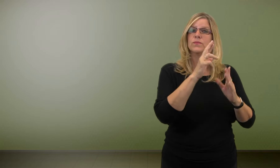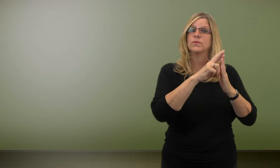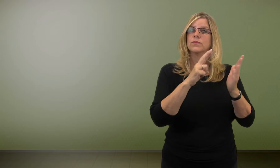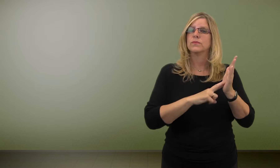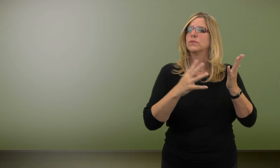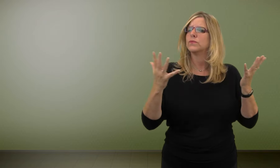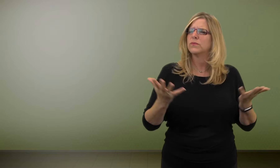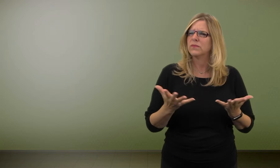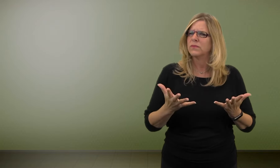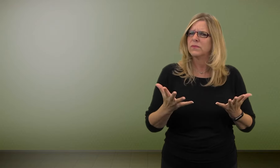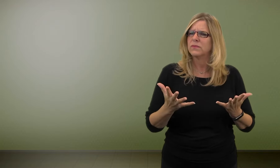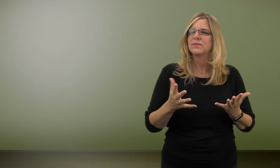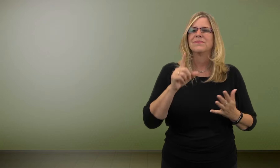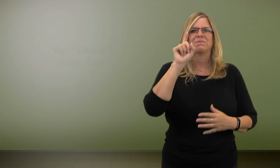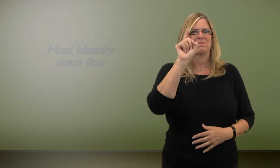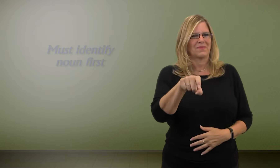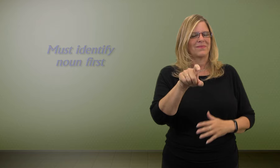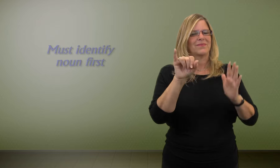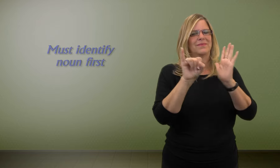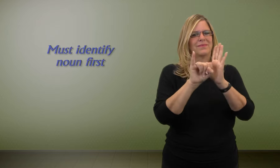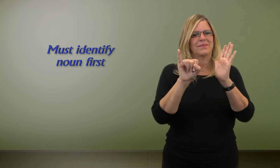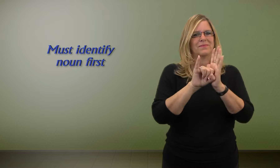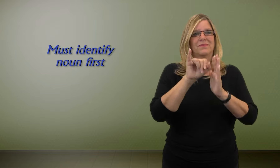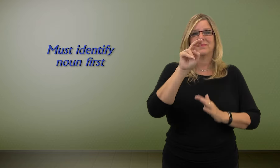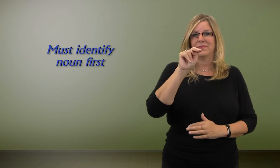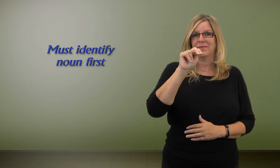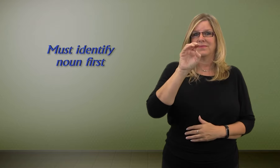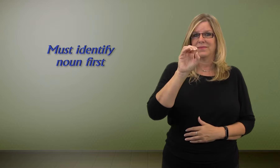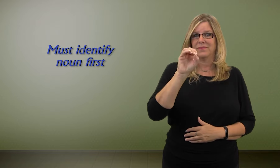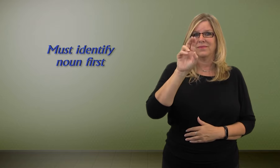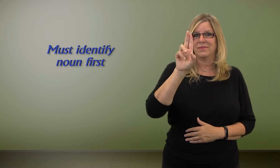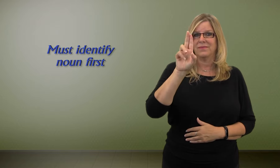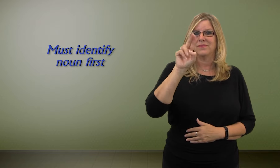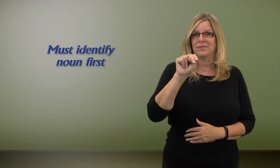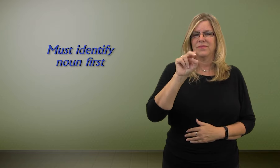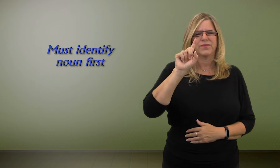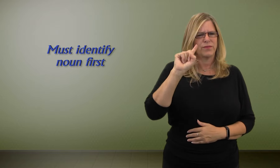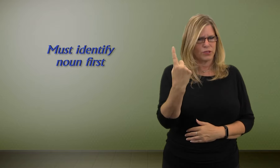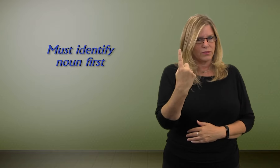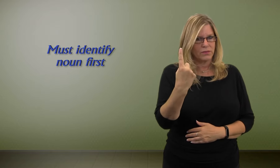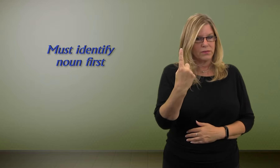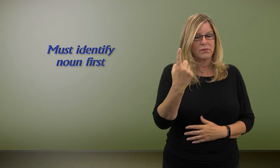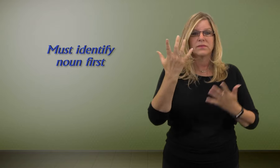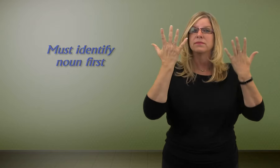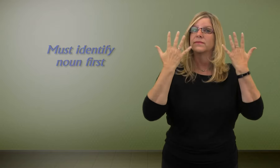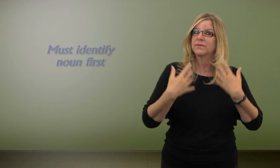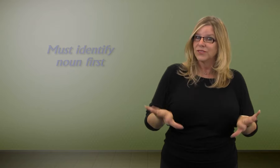Classifiers have their own rules. You must first identify the noun,